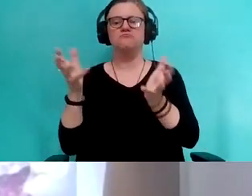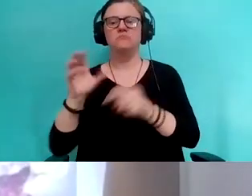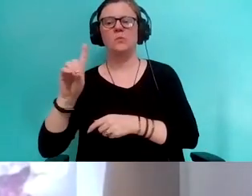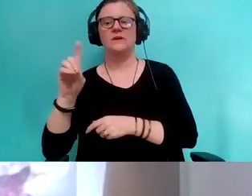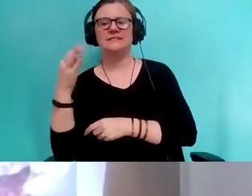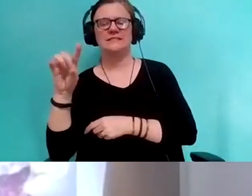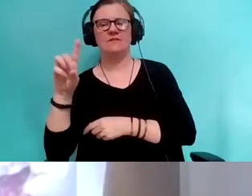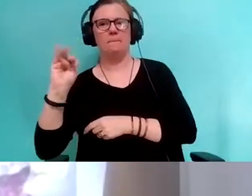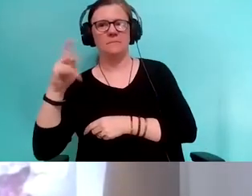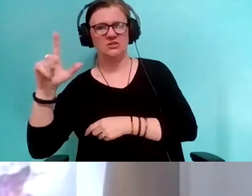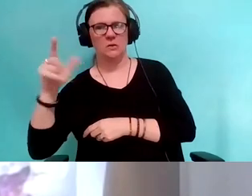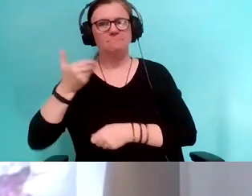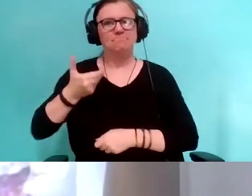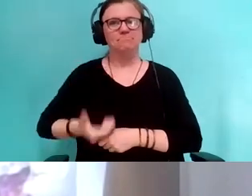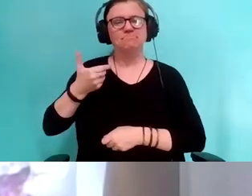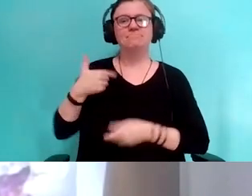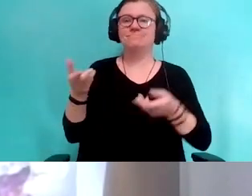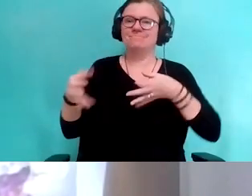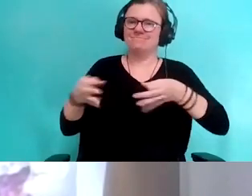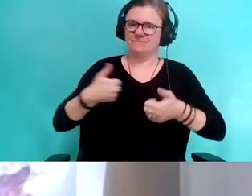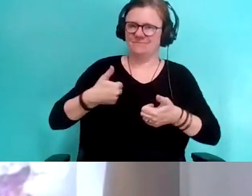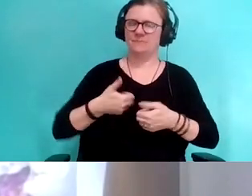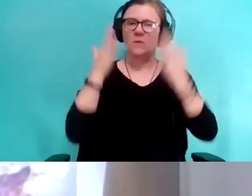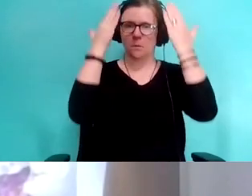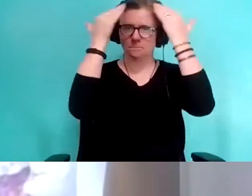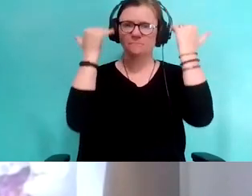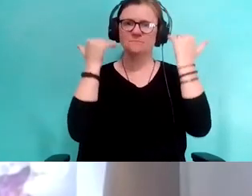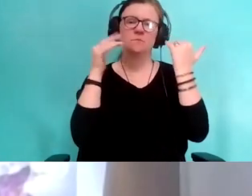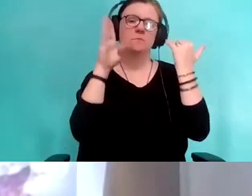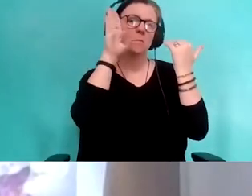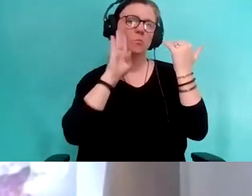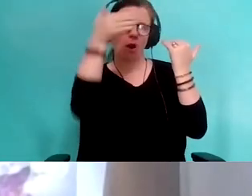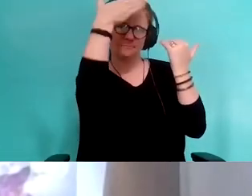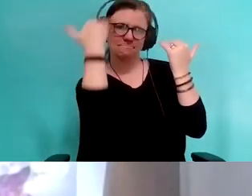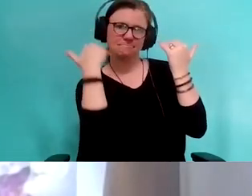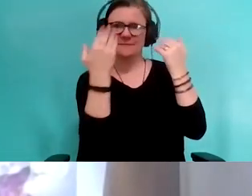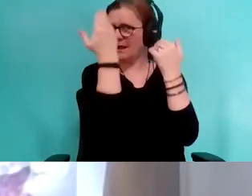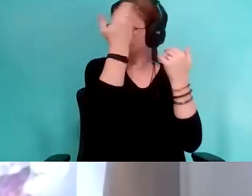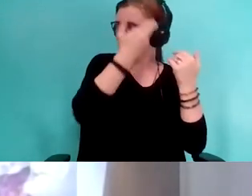I am a white presenting woman with a bob haircut that is brown on the left side and pink tinged on the right side,